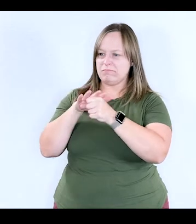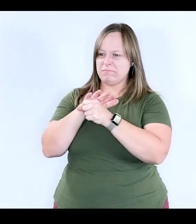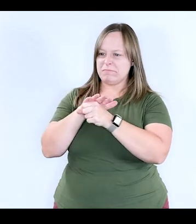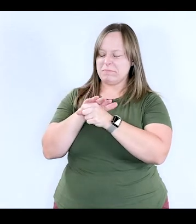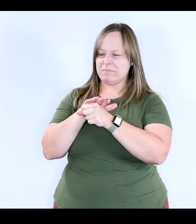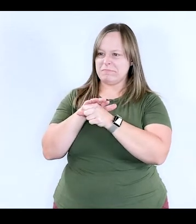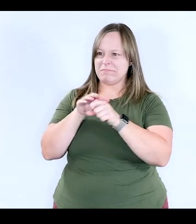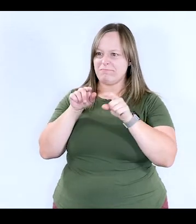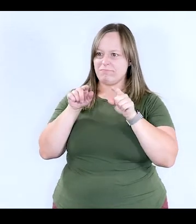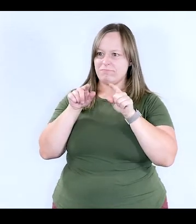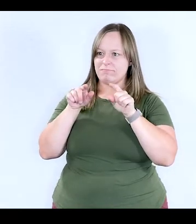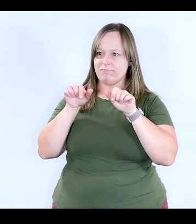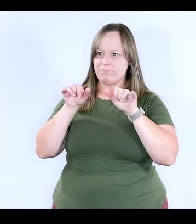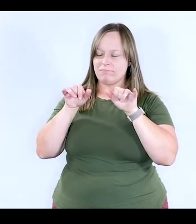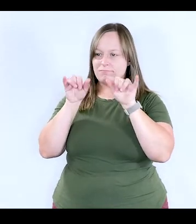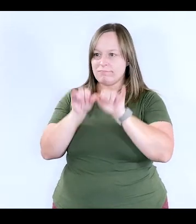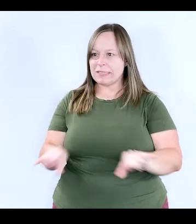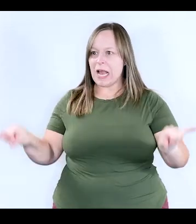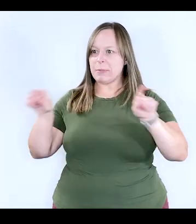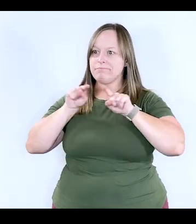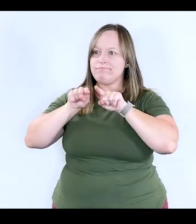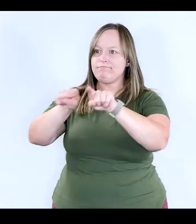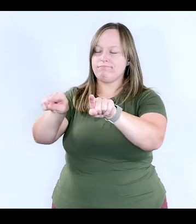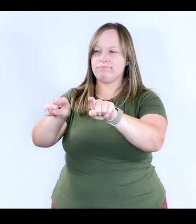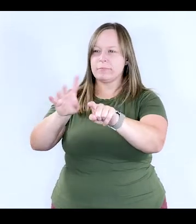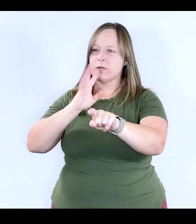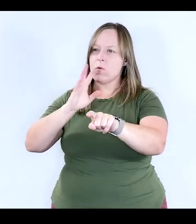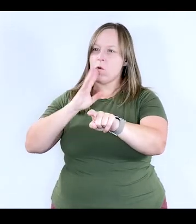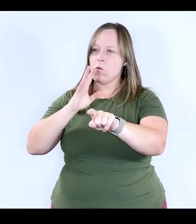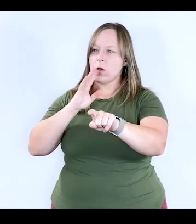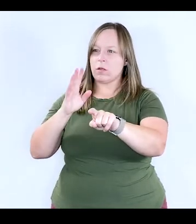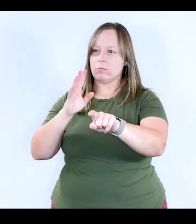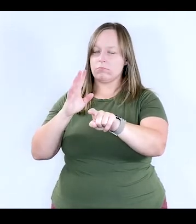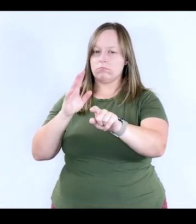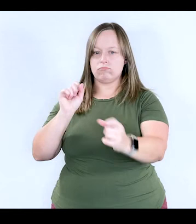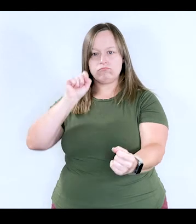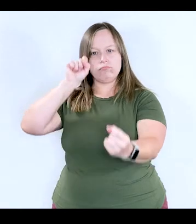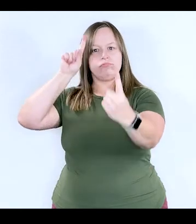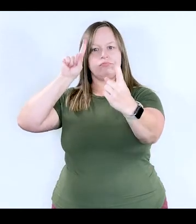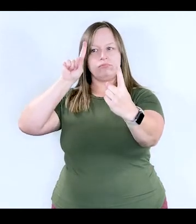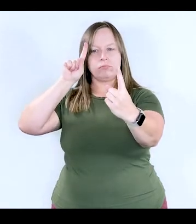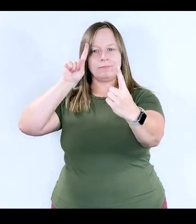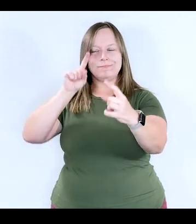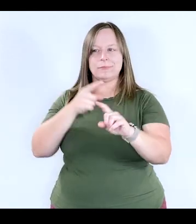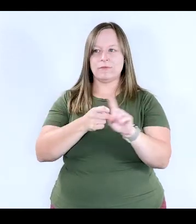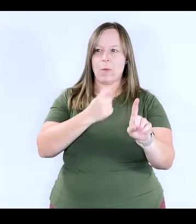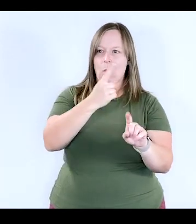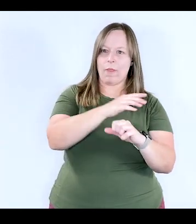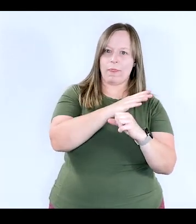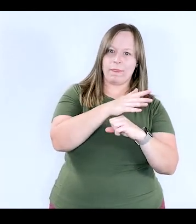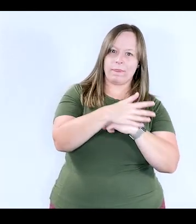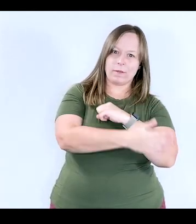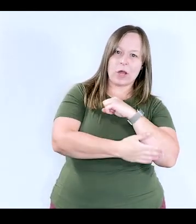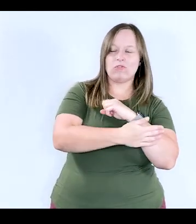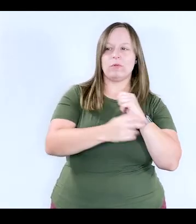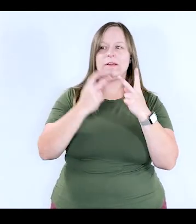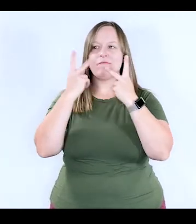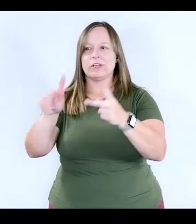is there a common thread that is spoken throughout that if you were from one location, and you're going and visiting another,